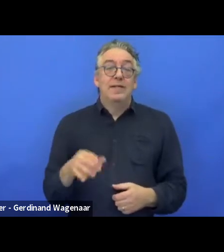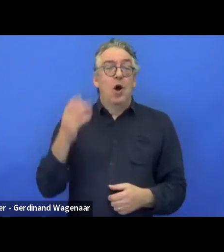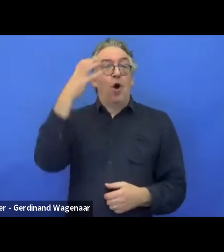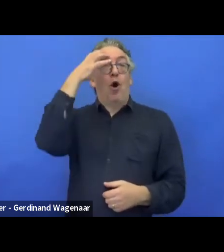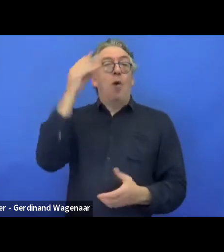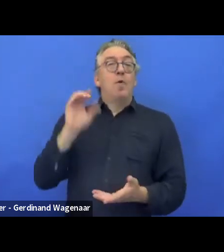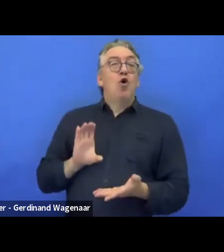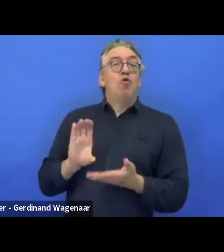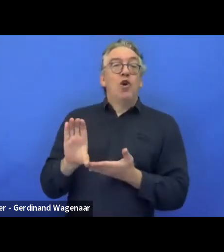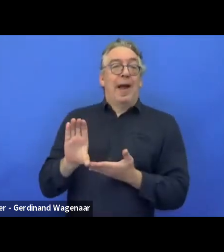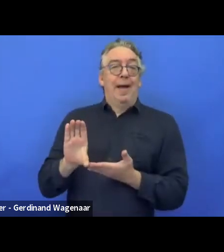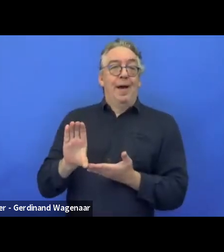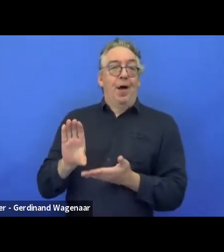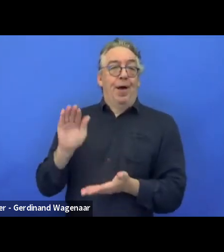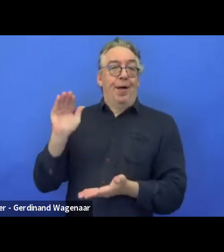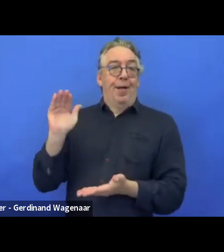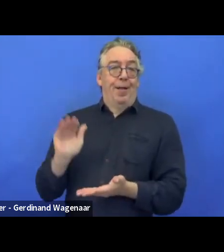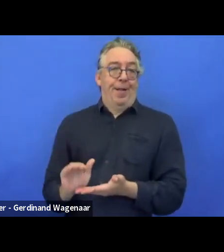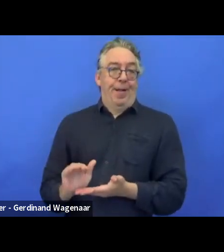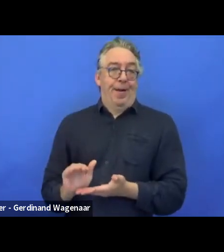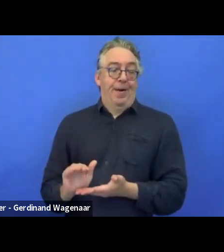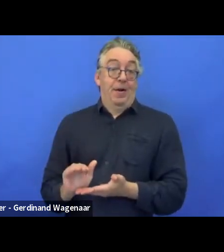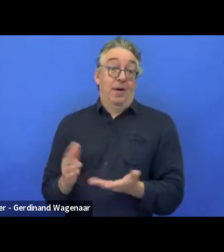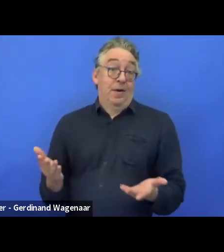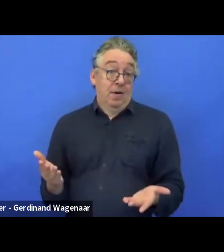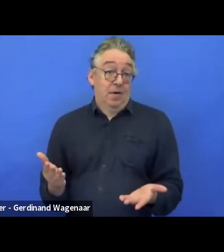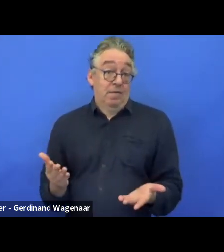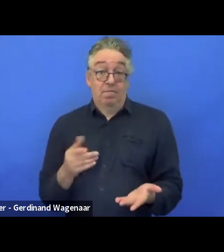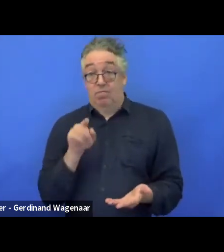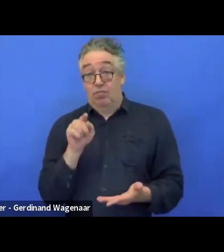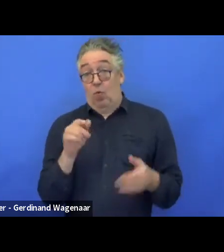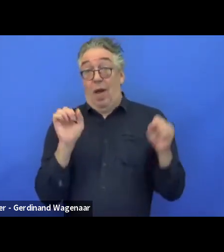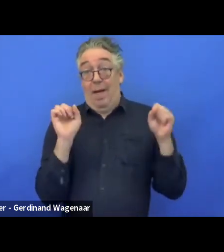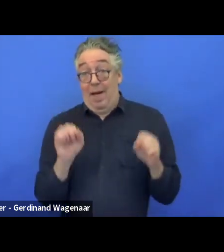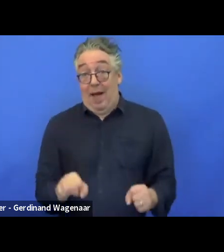and it's a way also to get funding for your organisation.